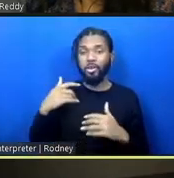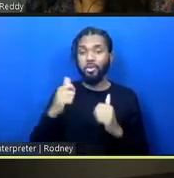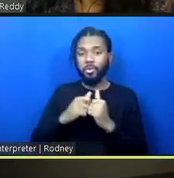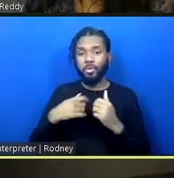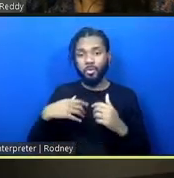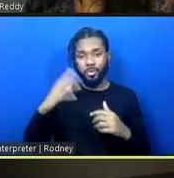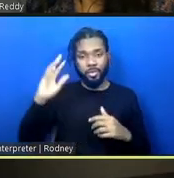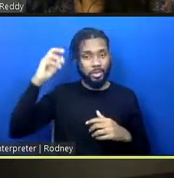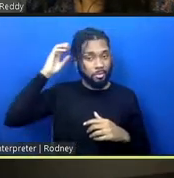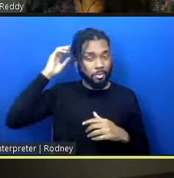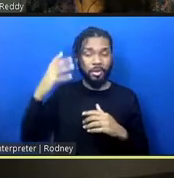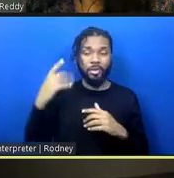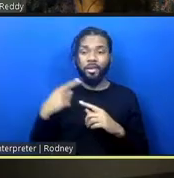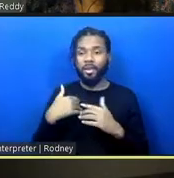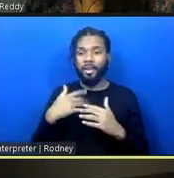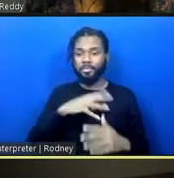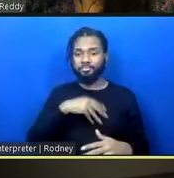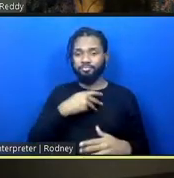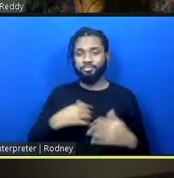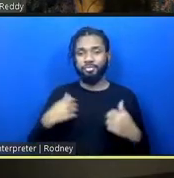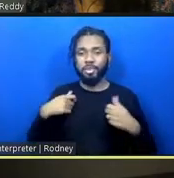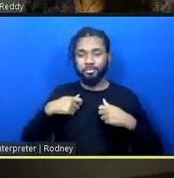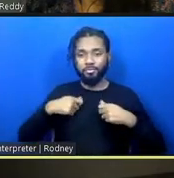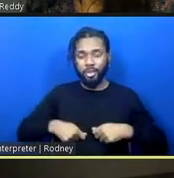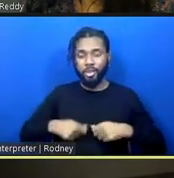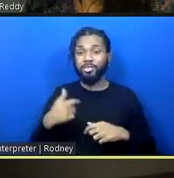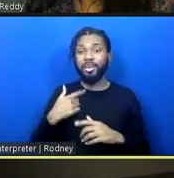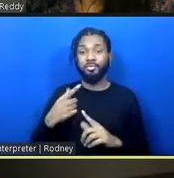And I'm Zooming in from my home office in Chicago, which is located on